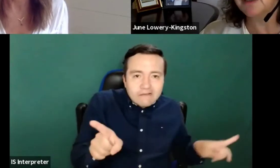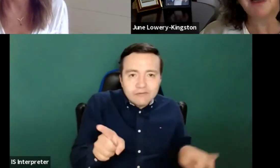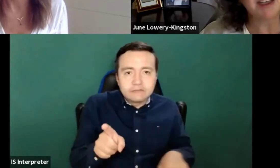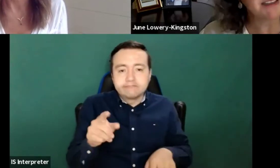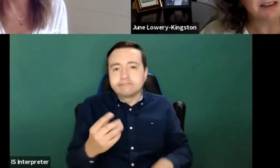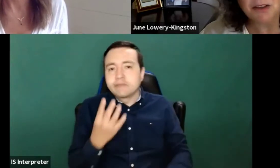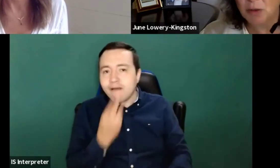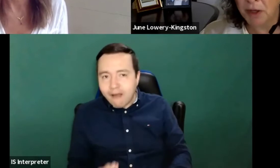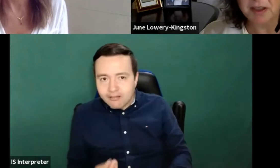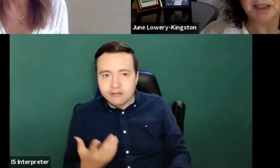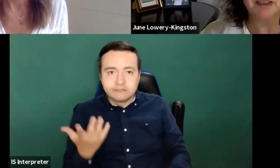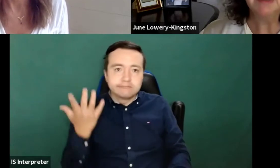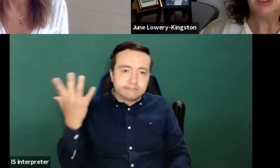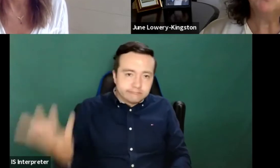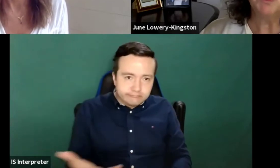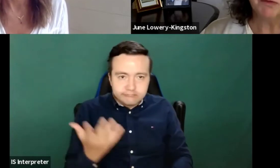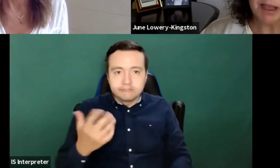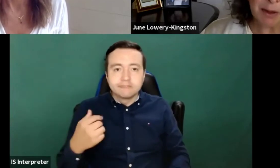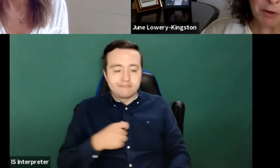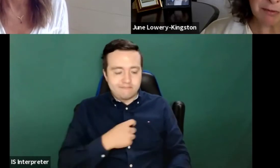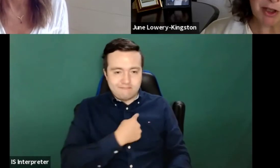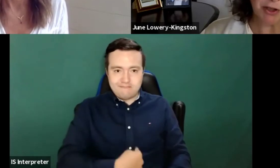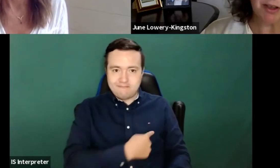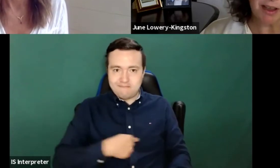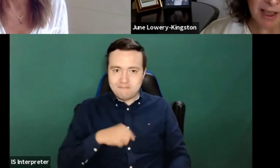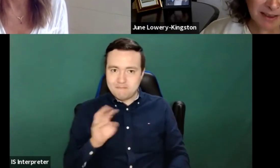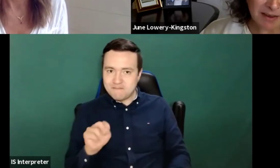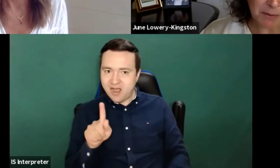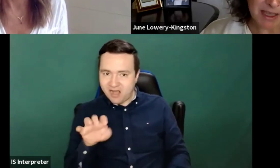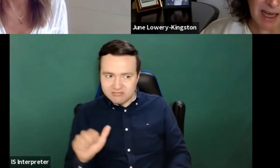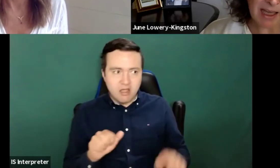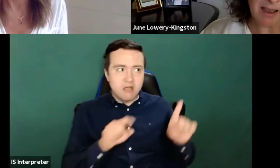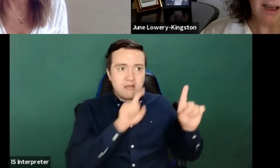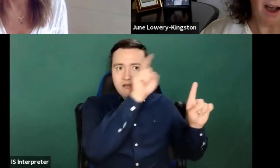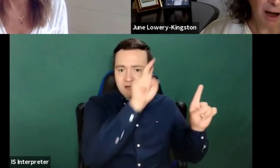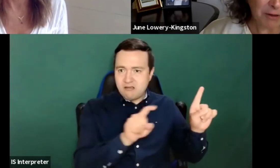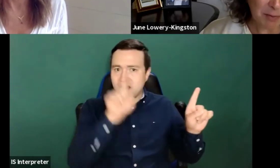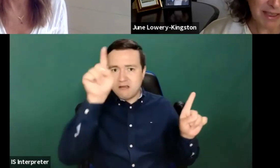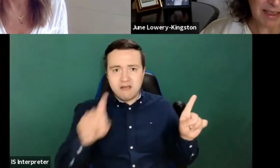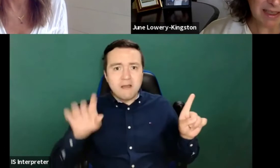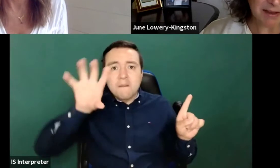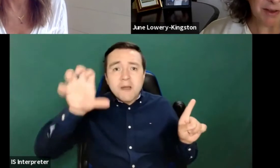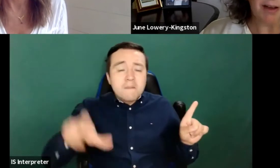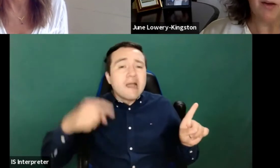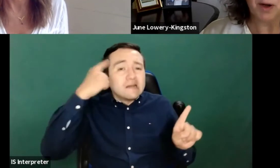Burg, Iceland or Malta. And we really want to be sure that the lessons we take our representative and that we're